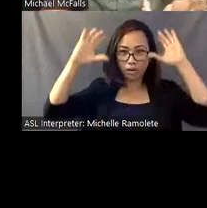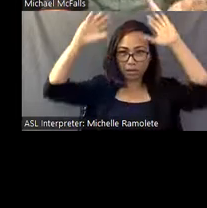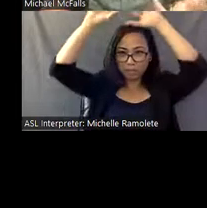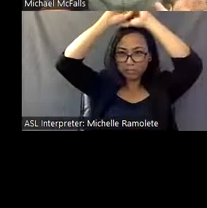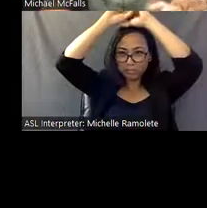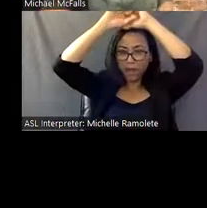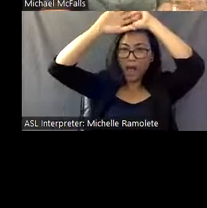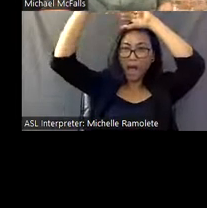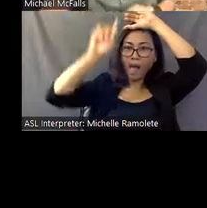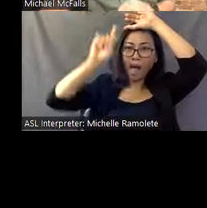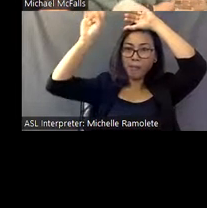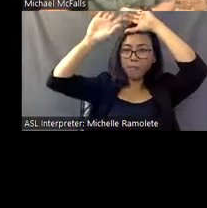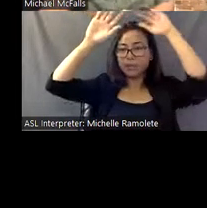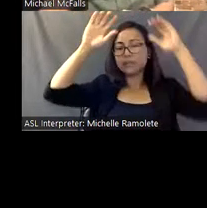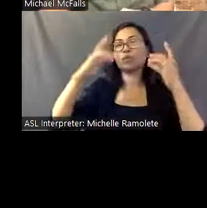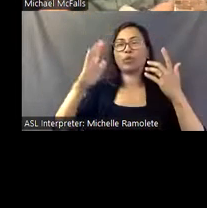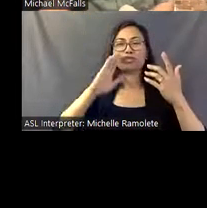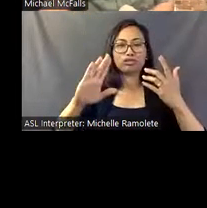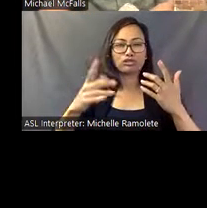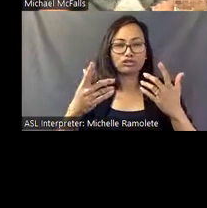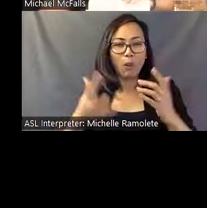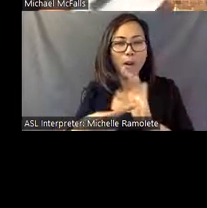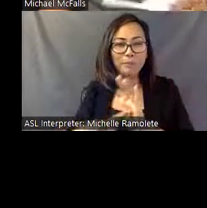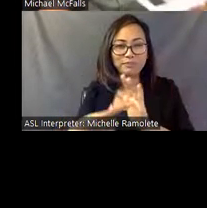up in these drawings and paintings.